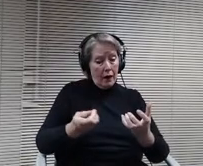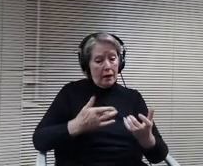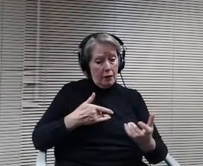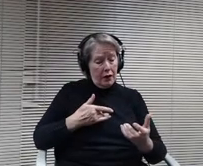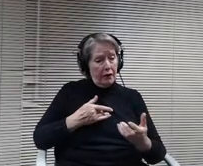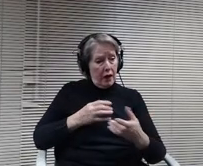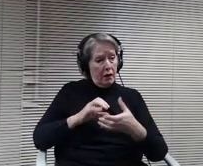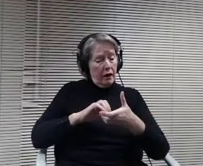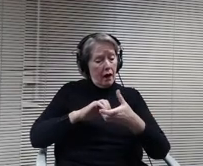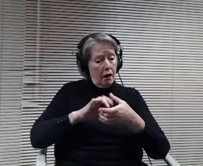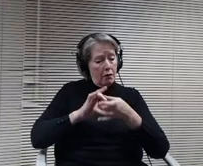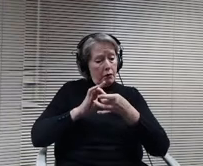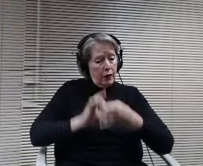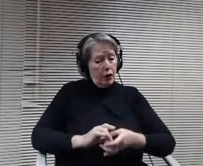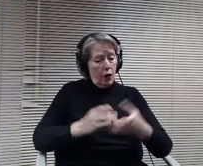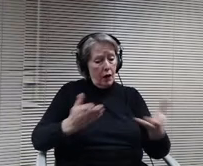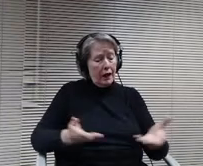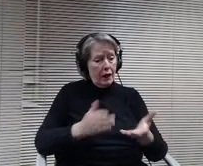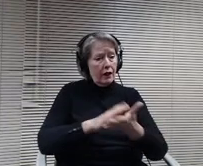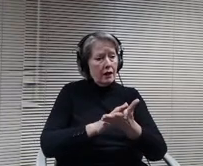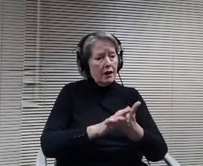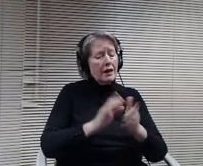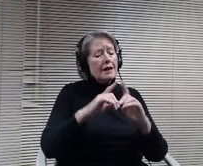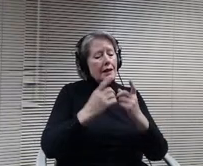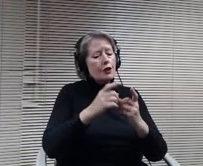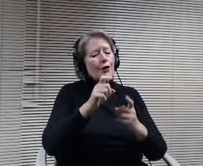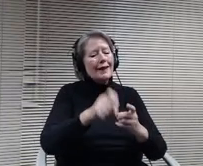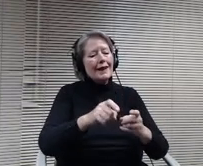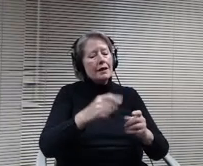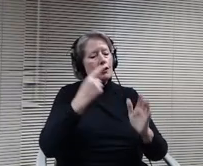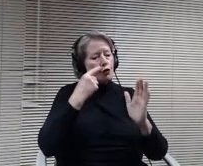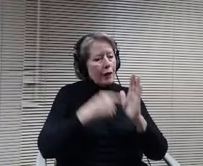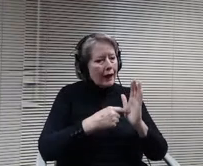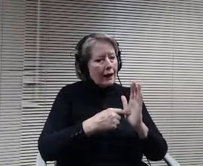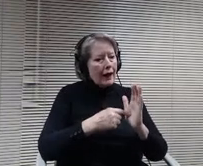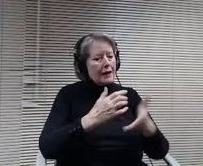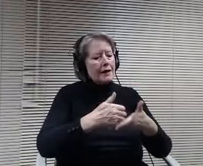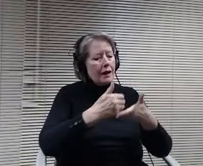district needs to recognize and help heal the emotional harm the original incident imposed.